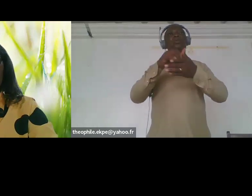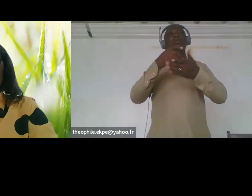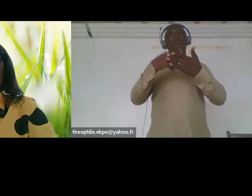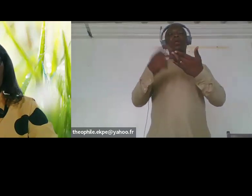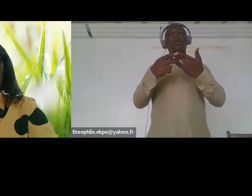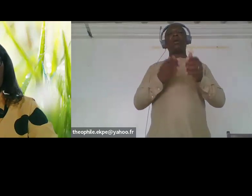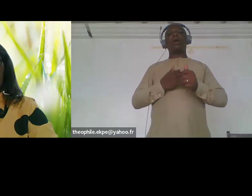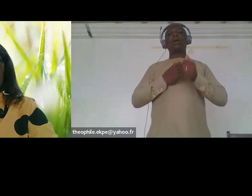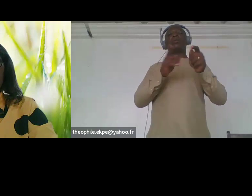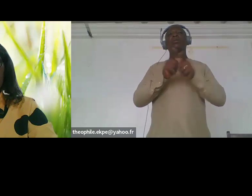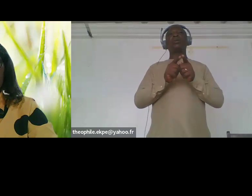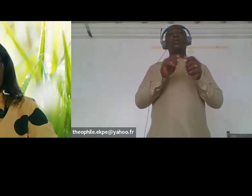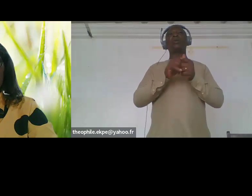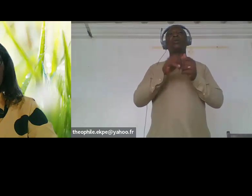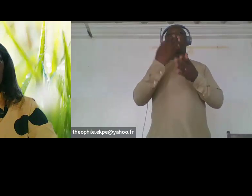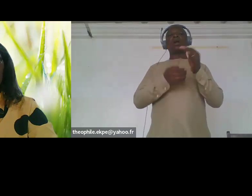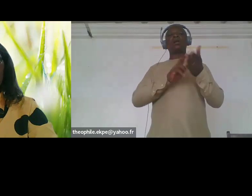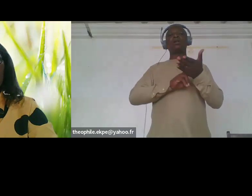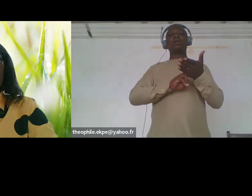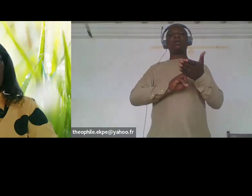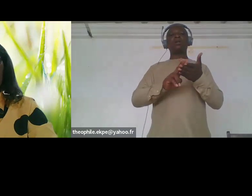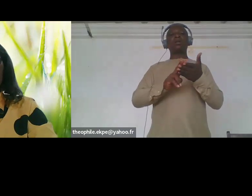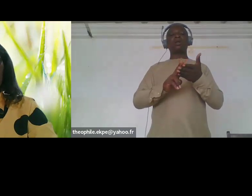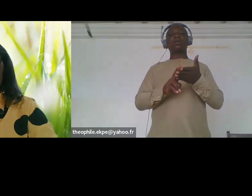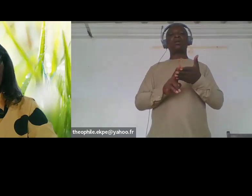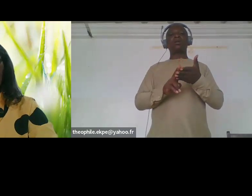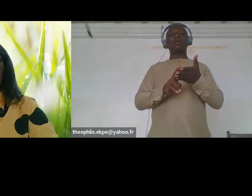women with disabilities and you can imagine in